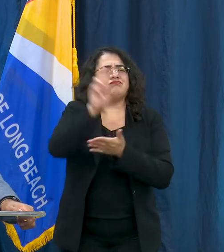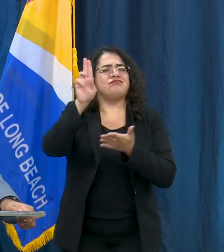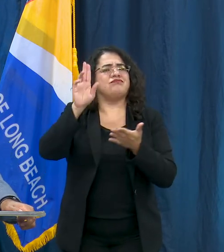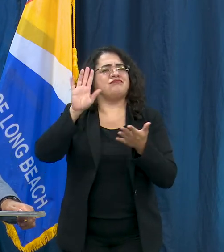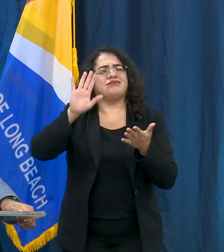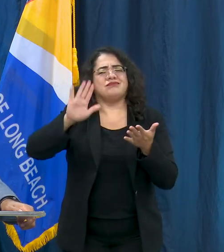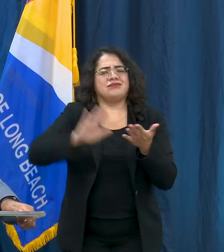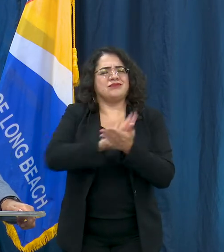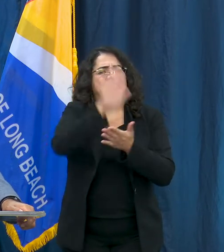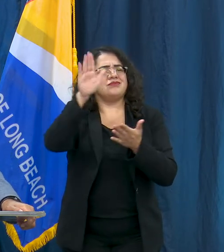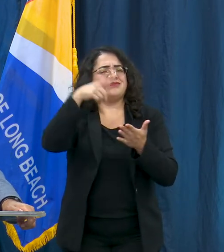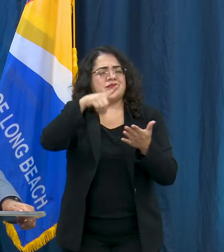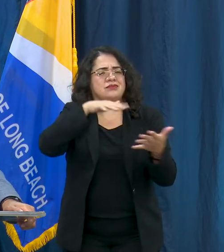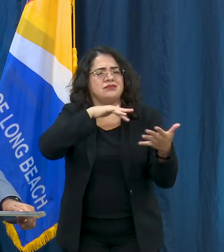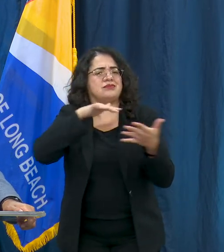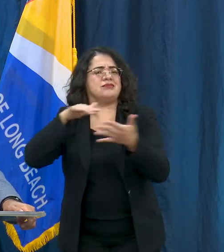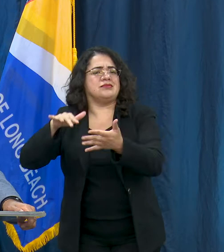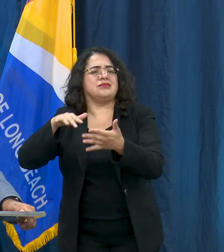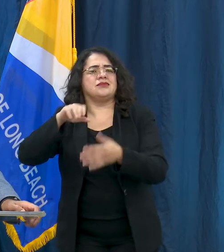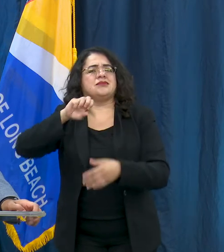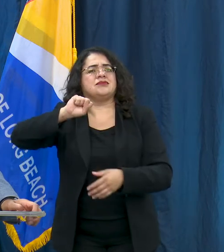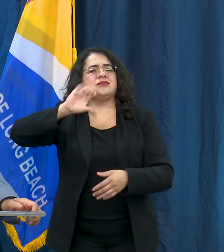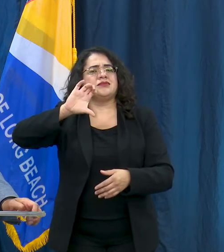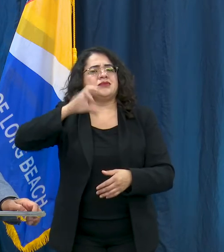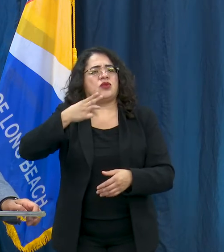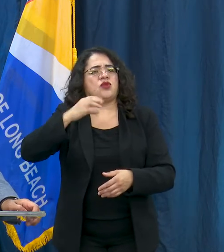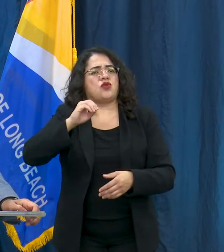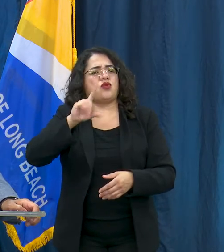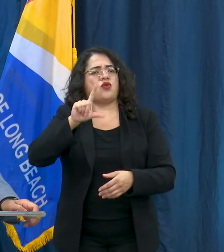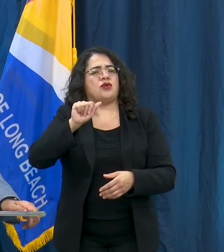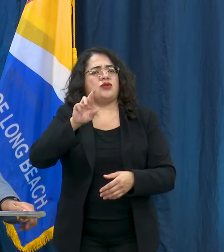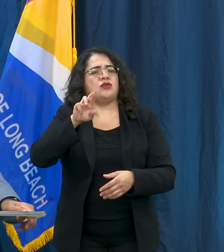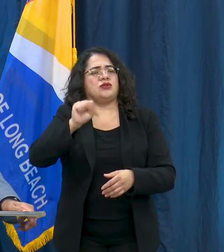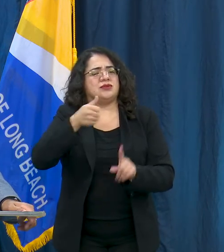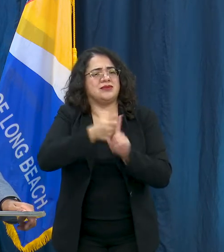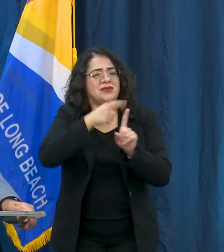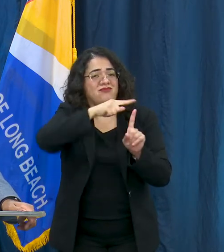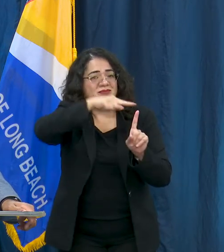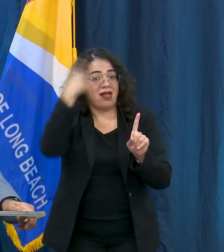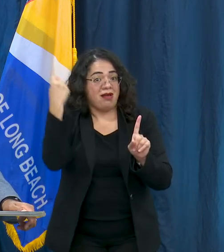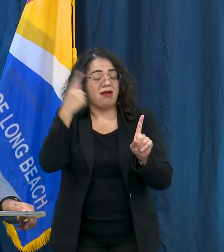That's something we've heard often from the community. Then also